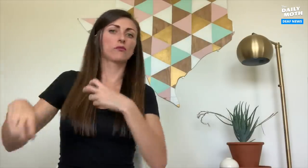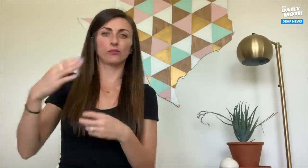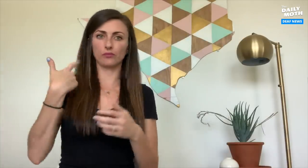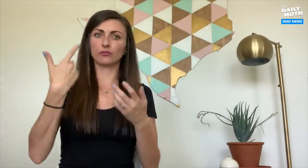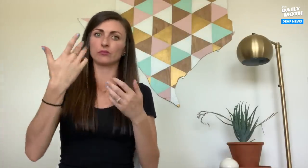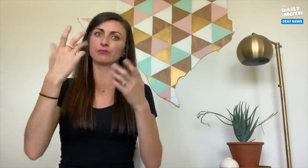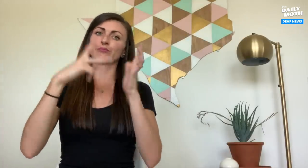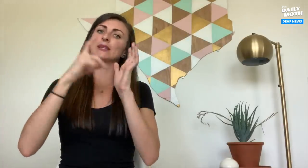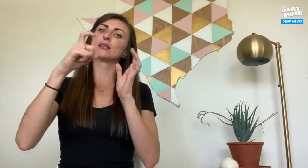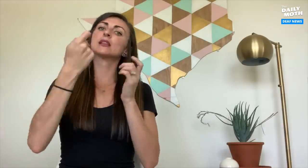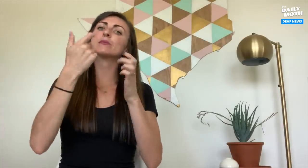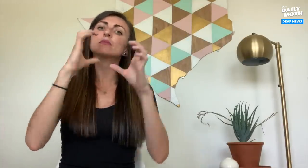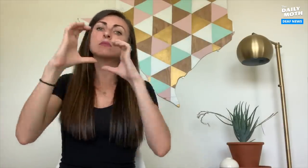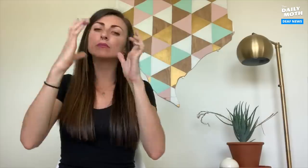because it can be tough for those who might need help